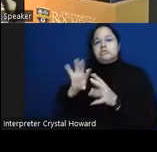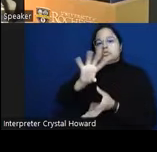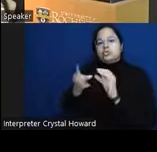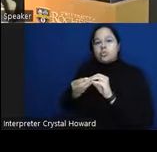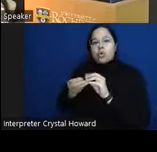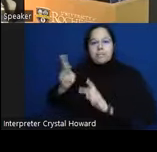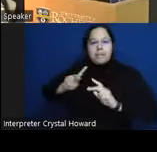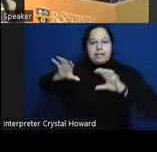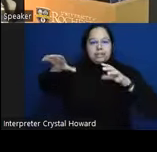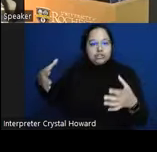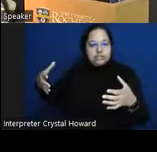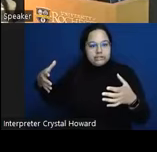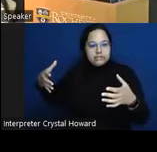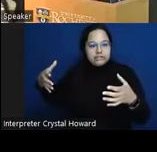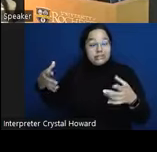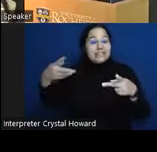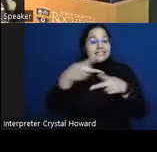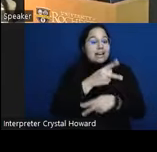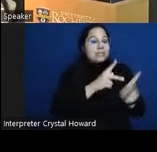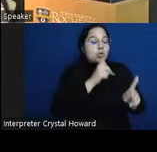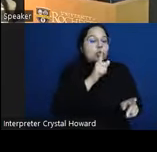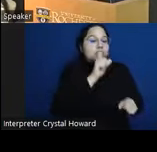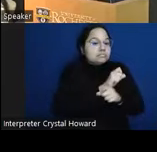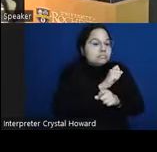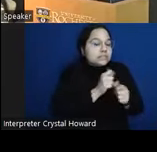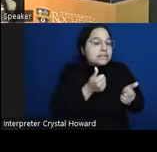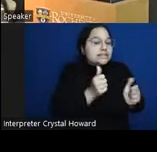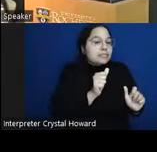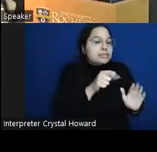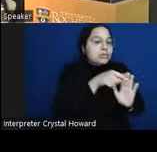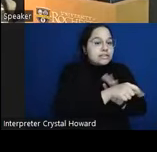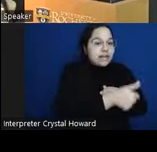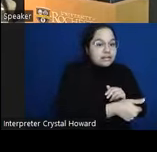people who are actually going to attempt suicide times the percentage of those that we found and if